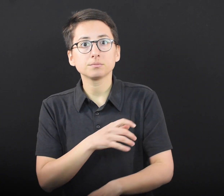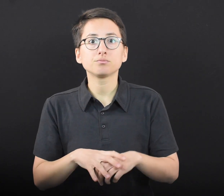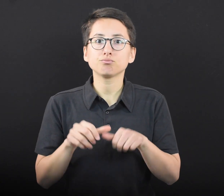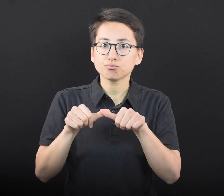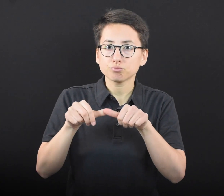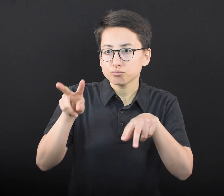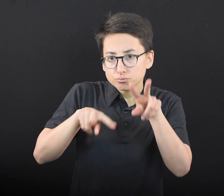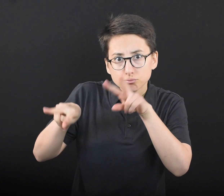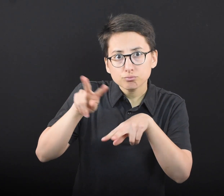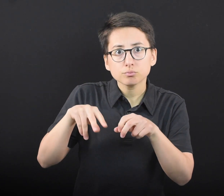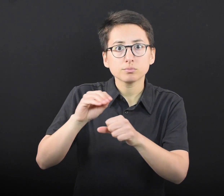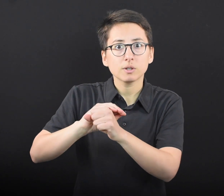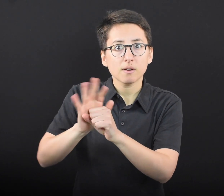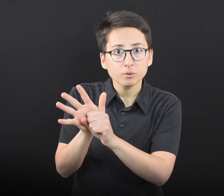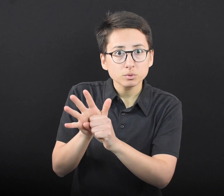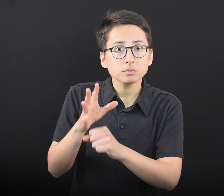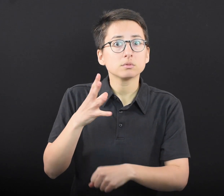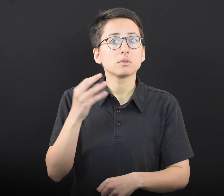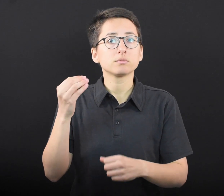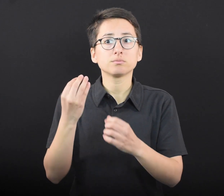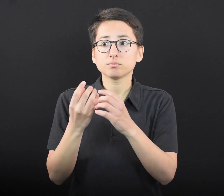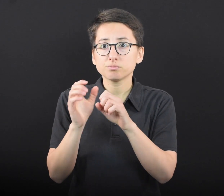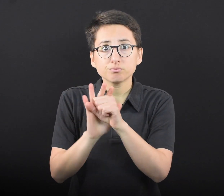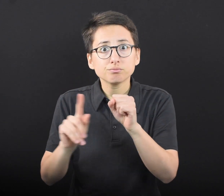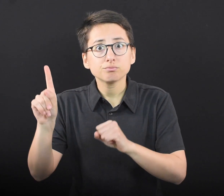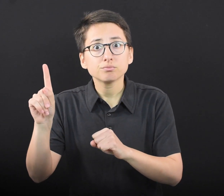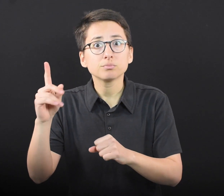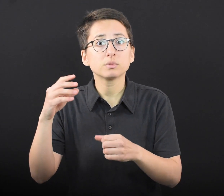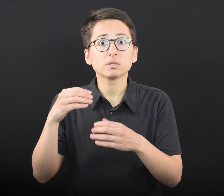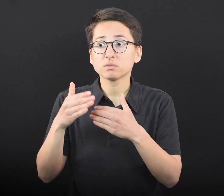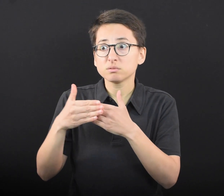and will continue to monitor the virus and the growth of variants in the months to come.